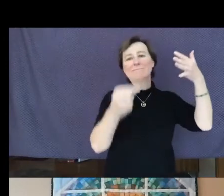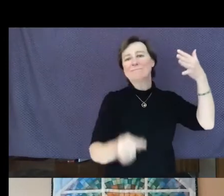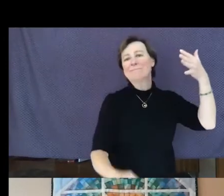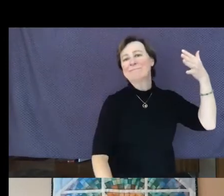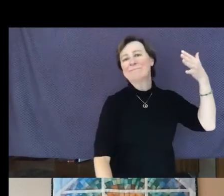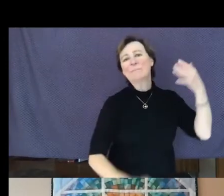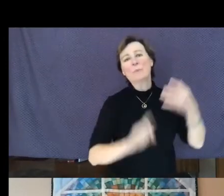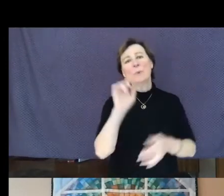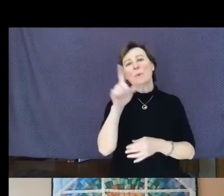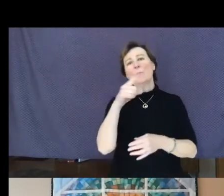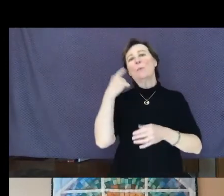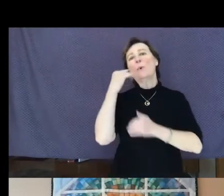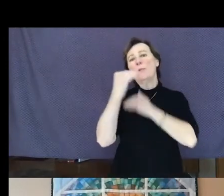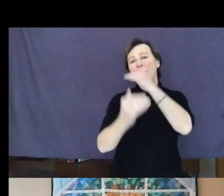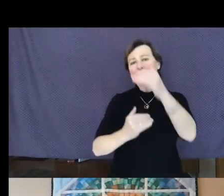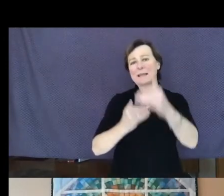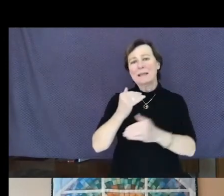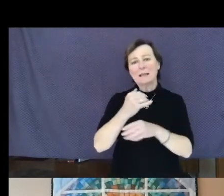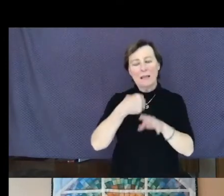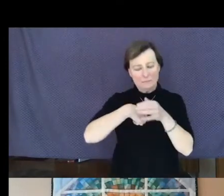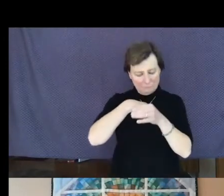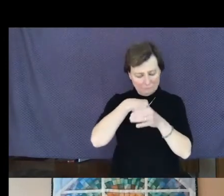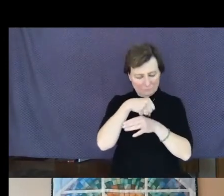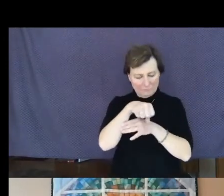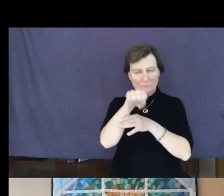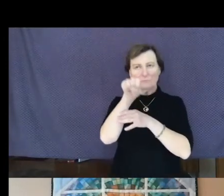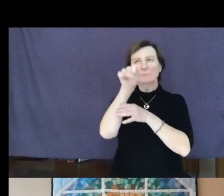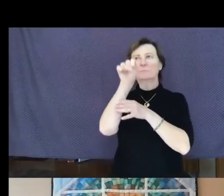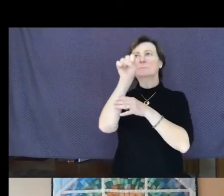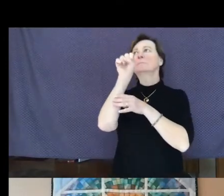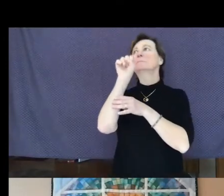that raises its head from the crowd of the world to say,